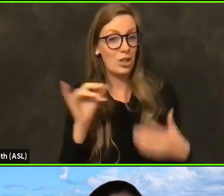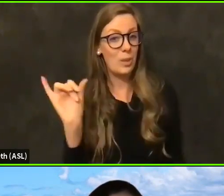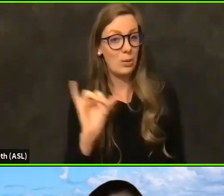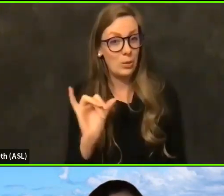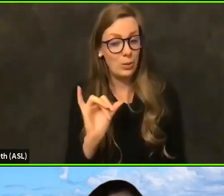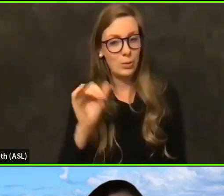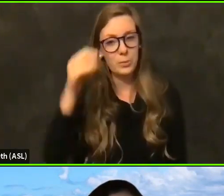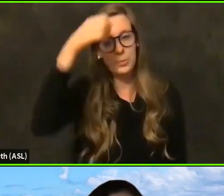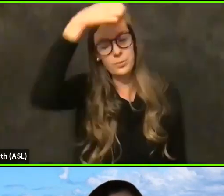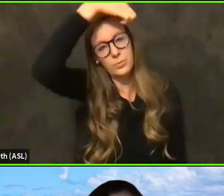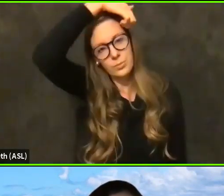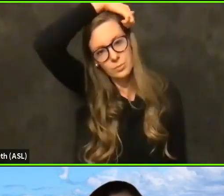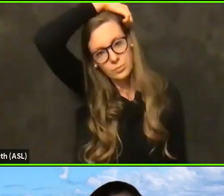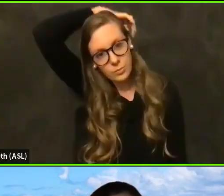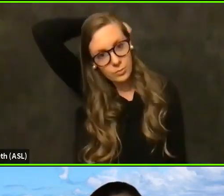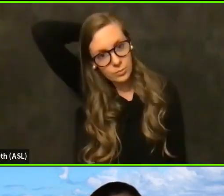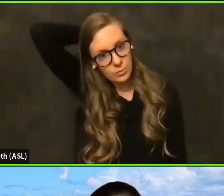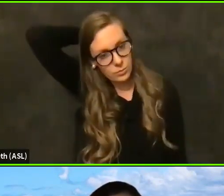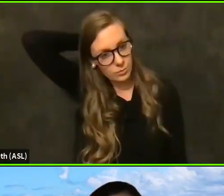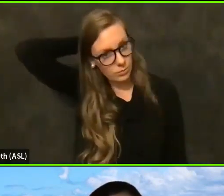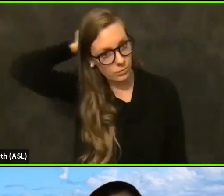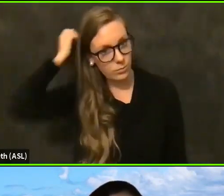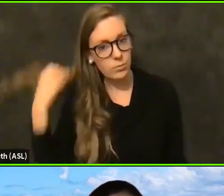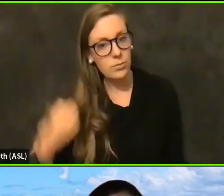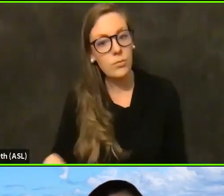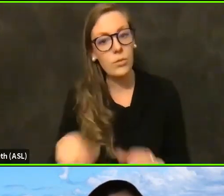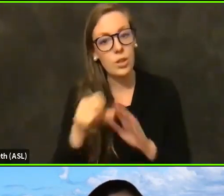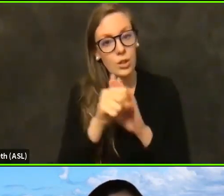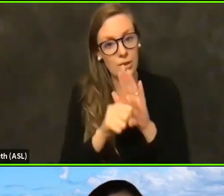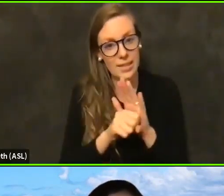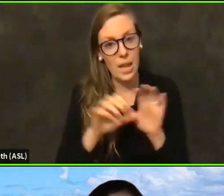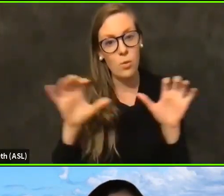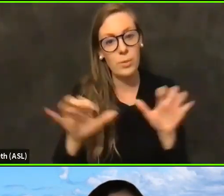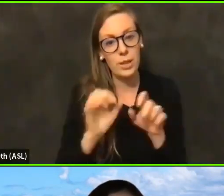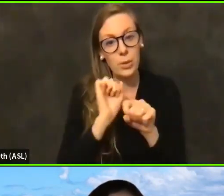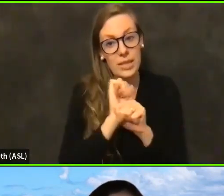So the state is going to be doing some troubleshooting to make sure that this is